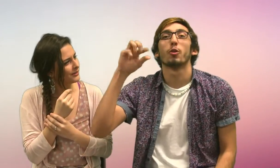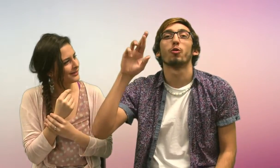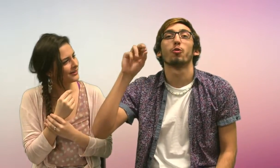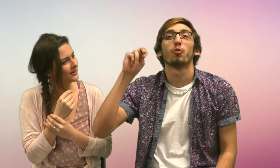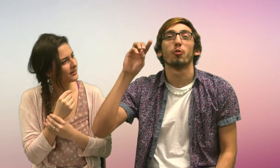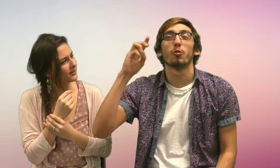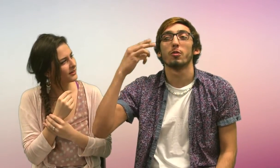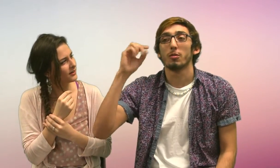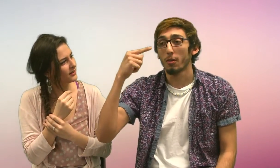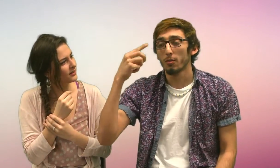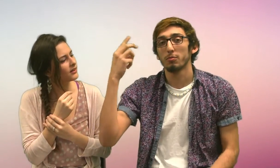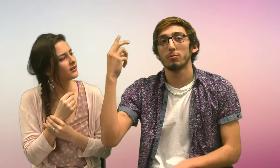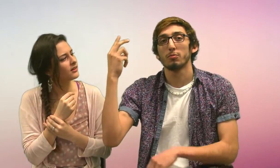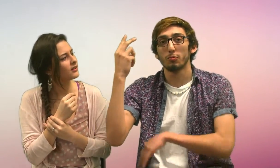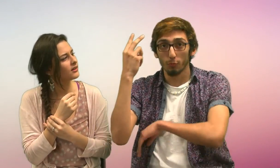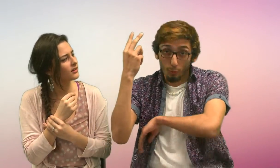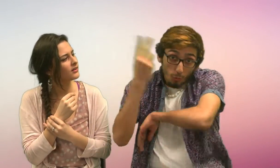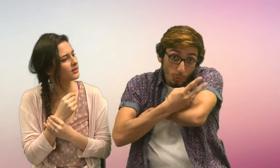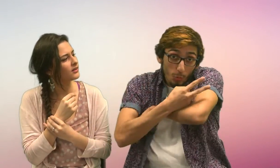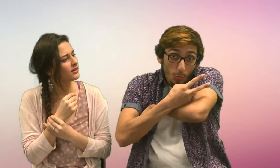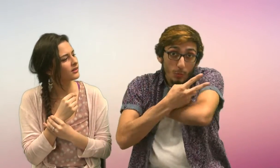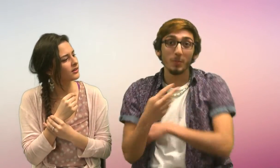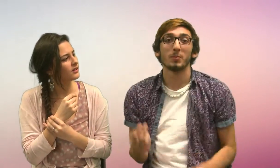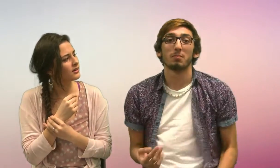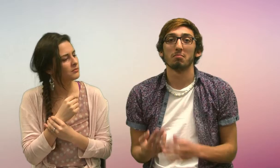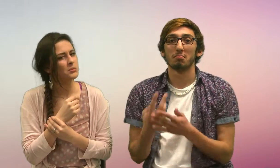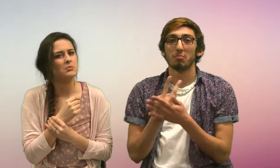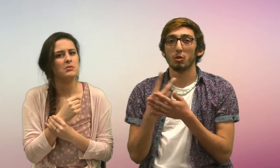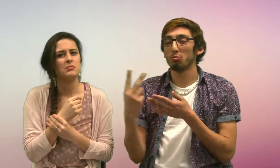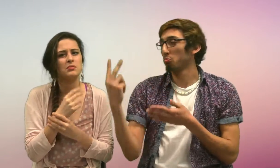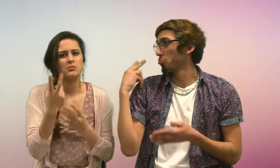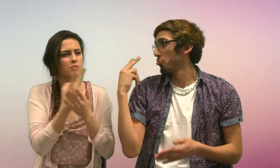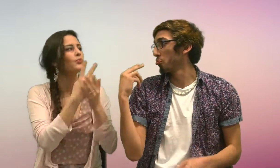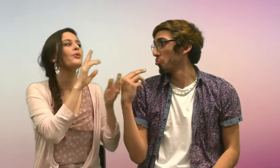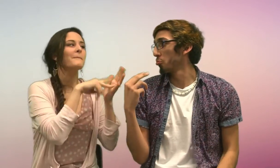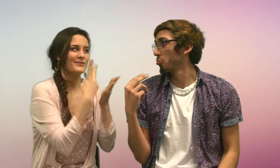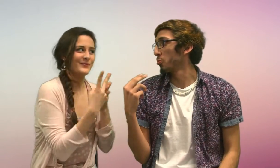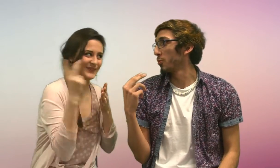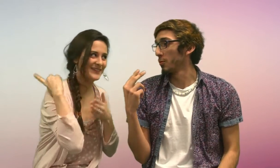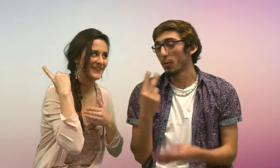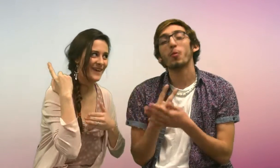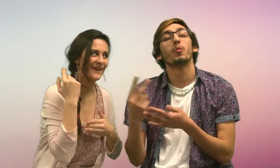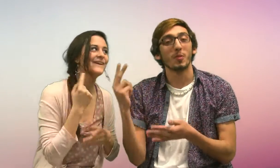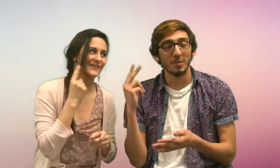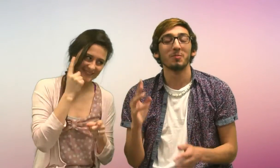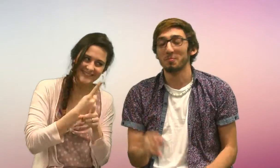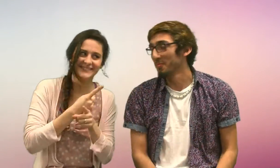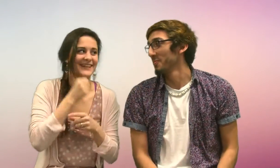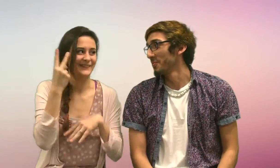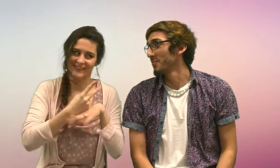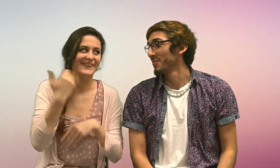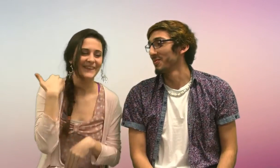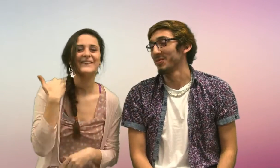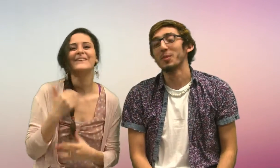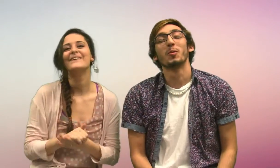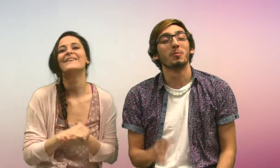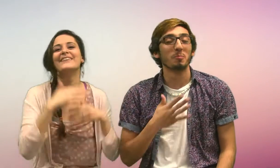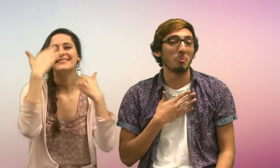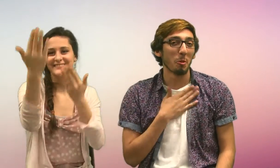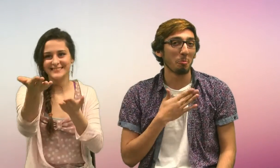Groundhog Day! 2 days?? 2 weeks ago. Oh, you meant 2 weeks ago! 2 weeks ago. Right! Not 2 days ago. My bad!!